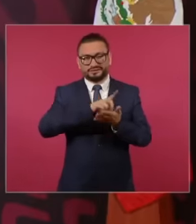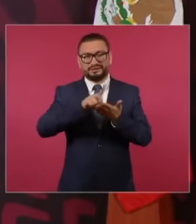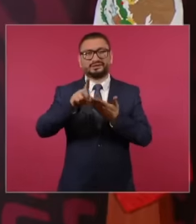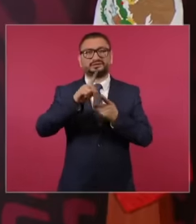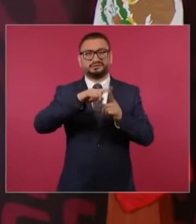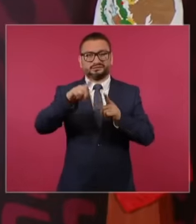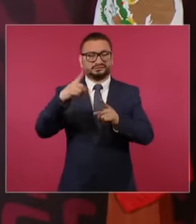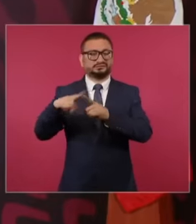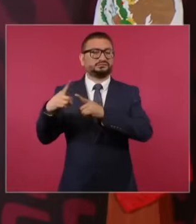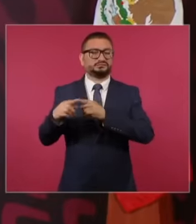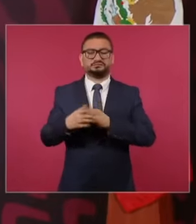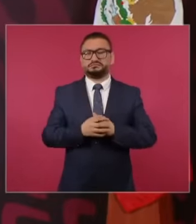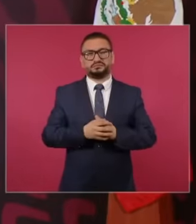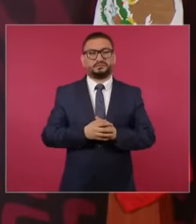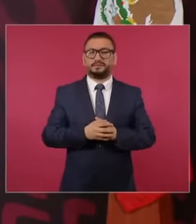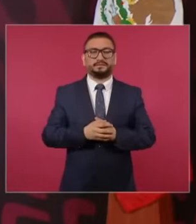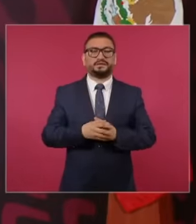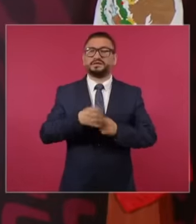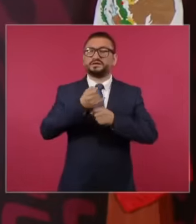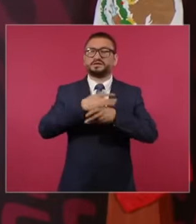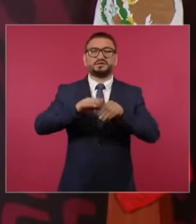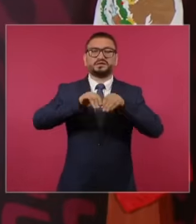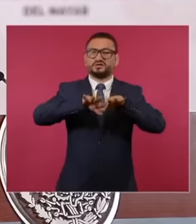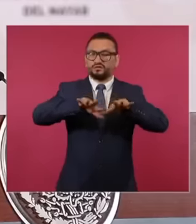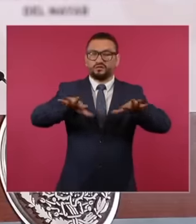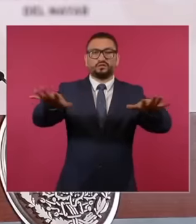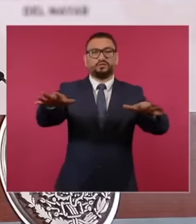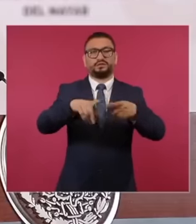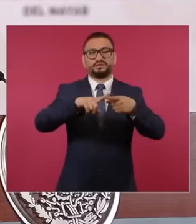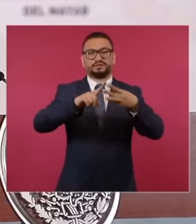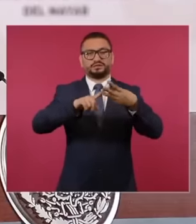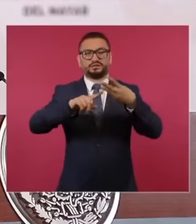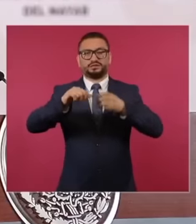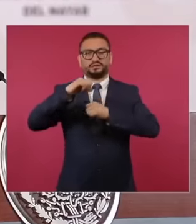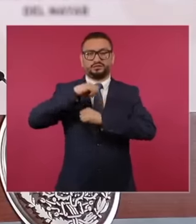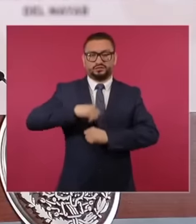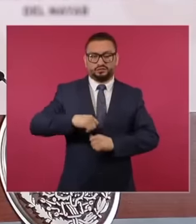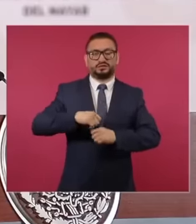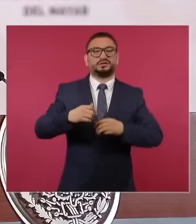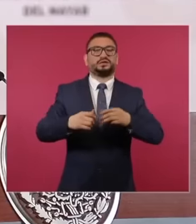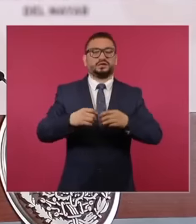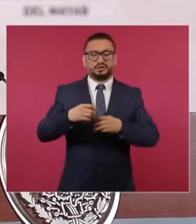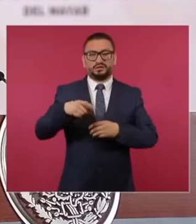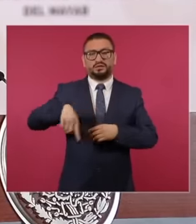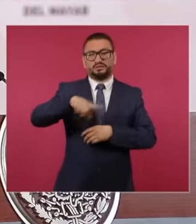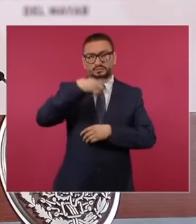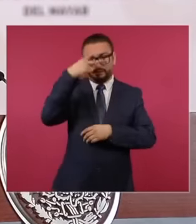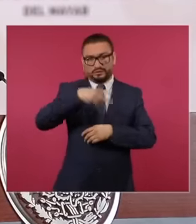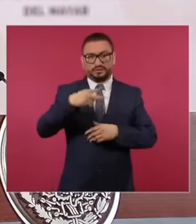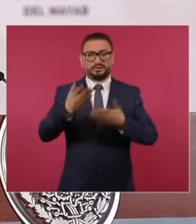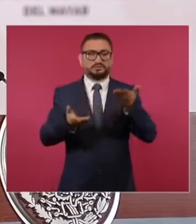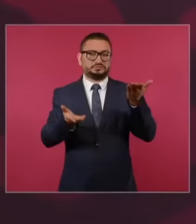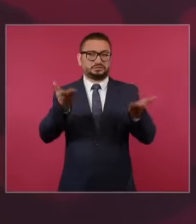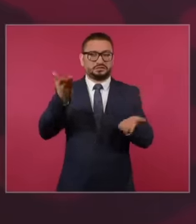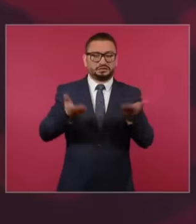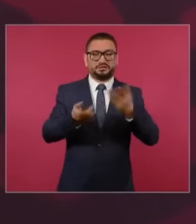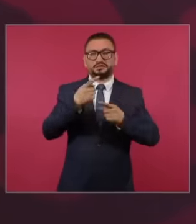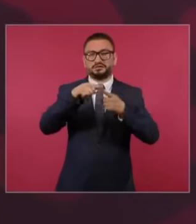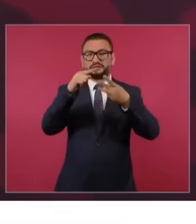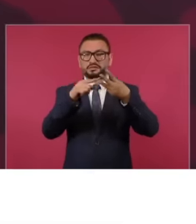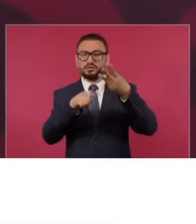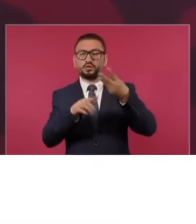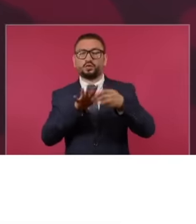to inform that there are three powers the balance of powers how far does